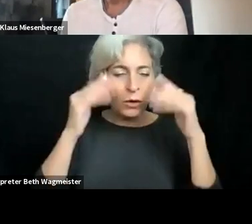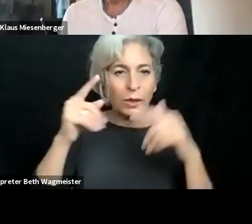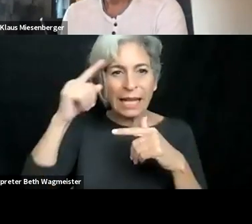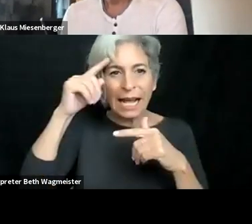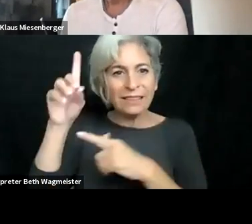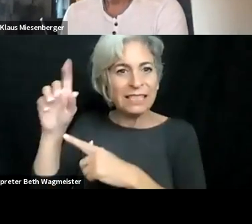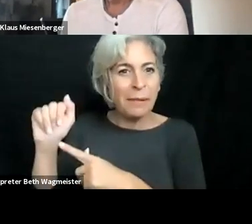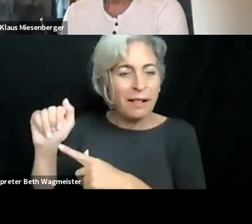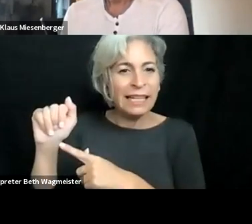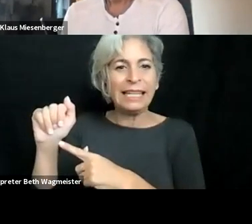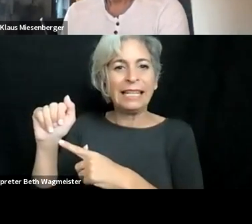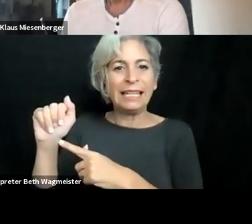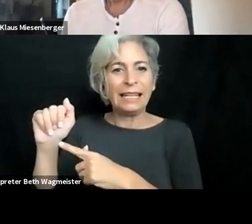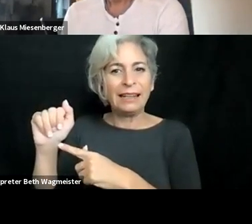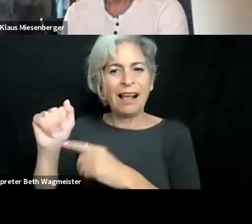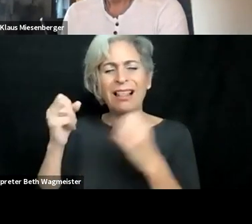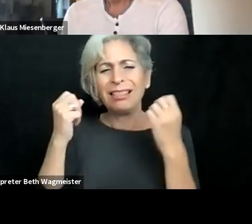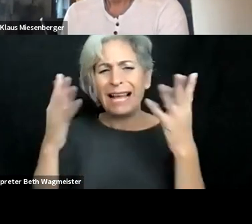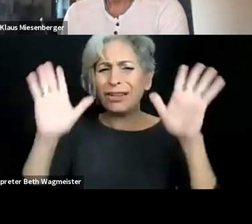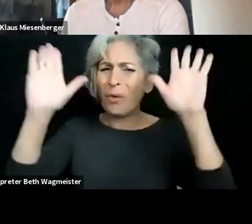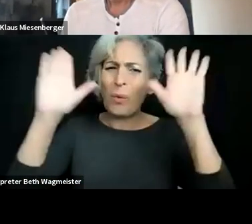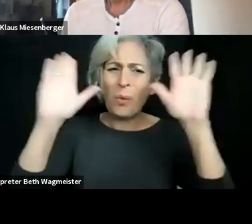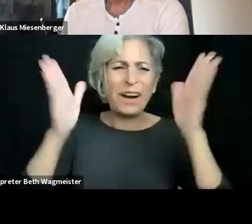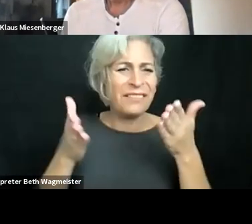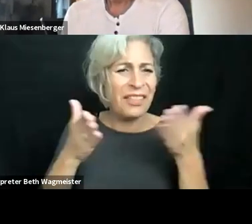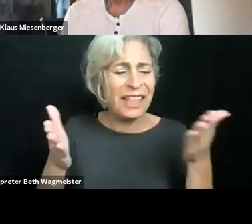especially for engineering that came up during that, for innovation.